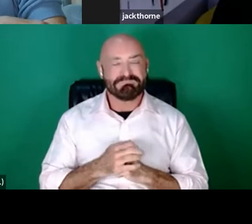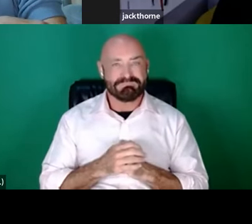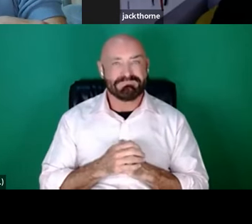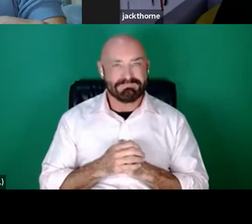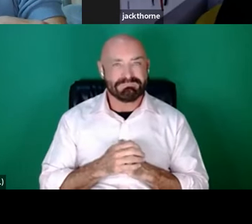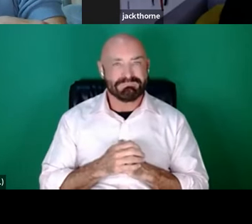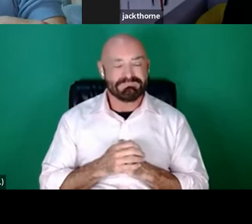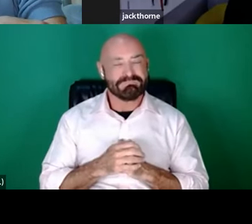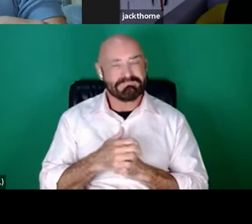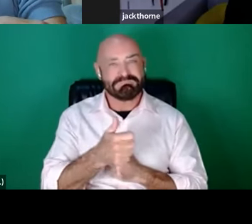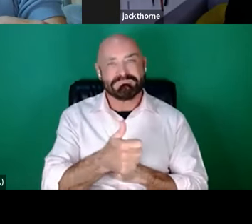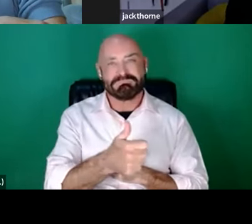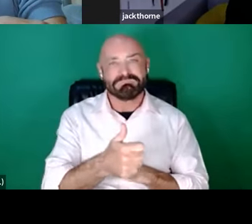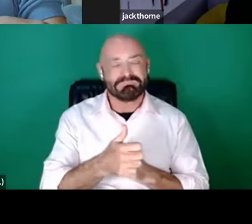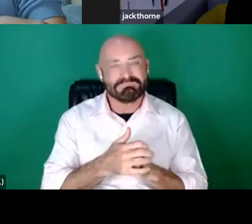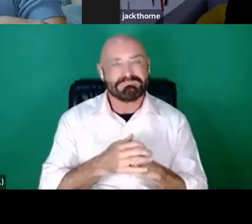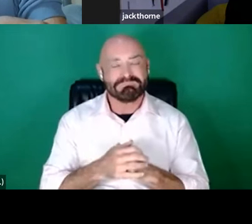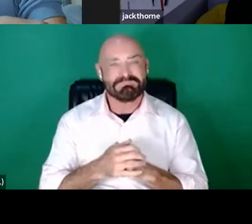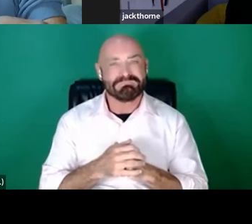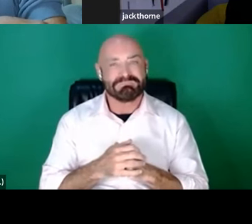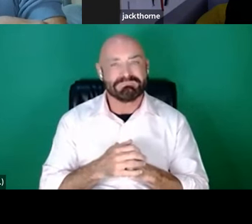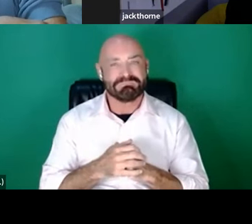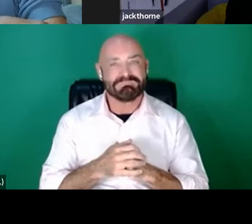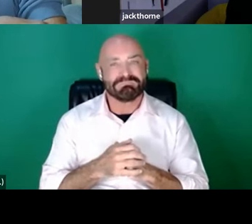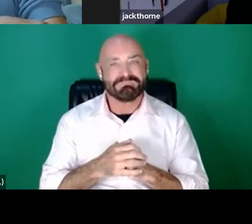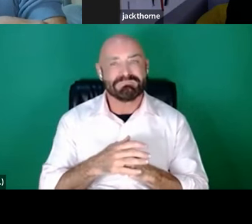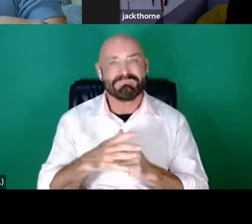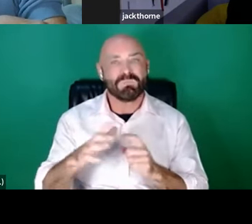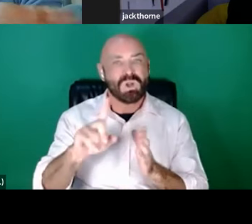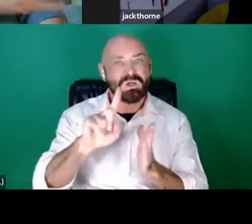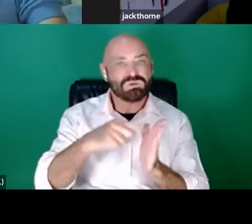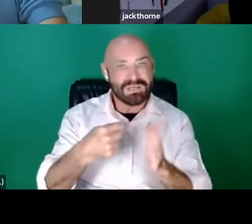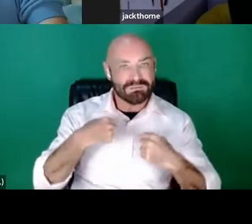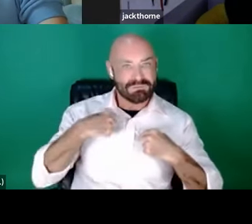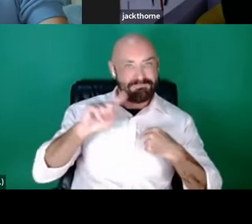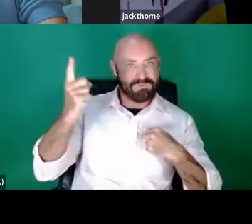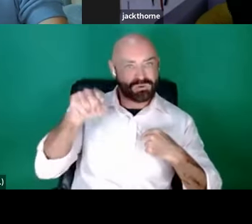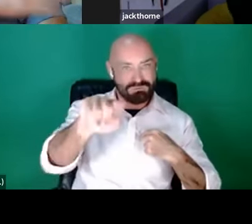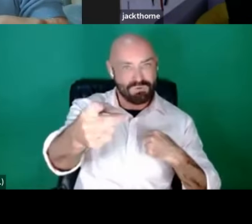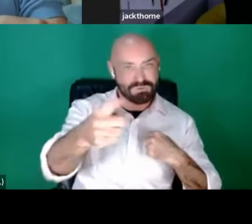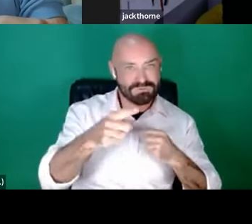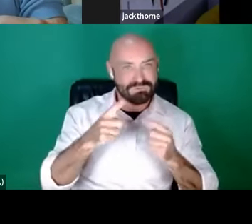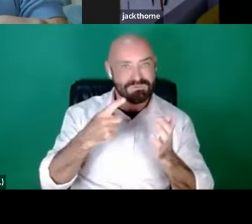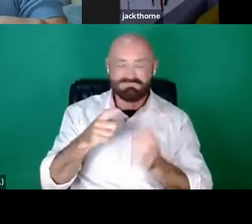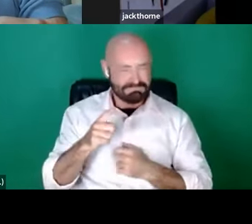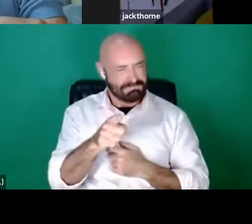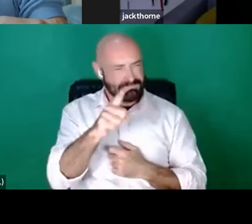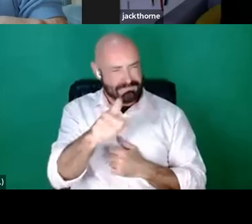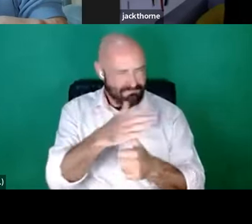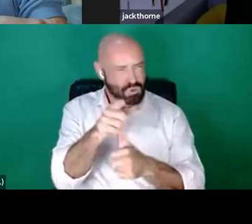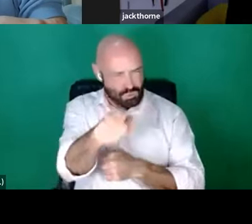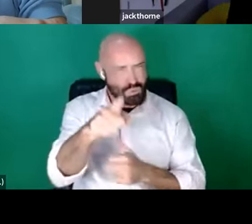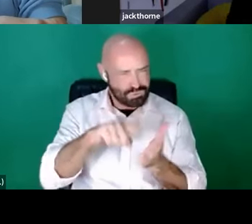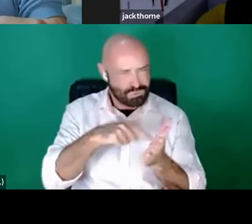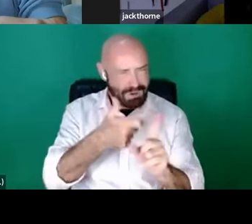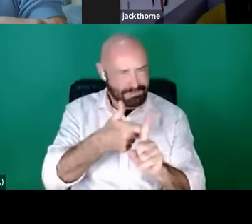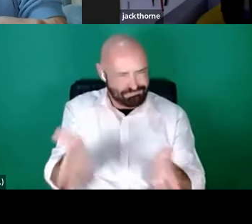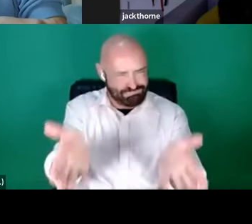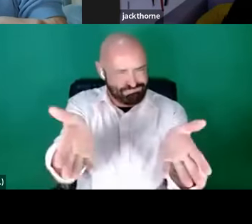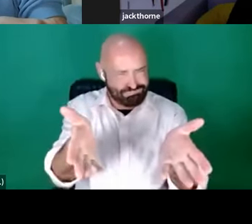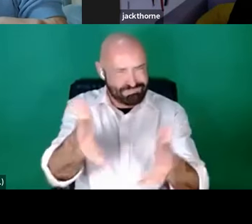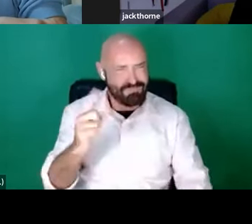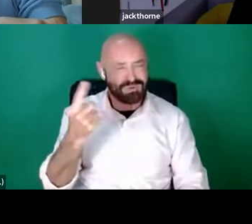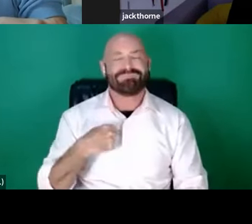Am I talking in you you talk? You go first, boss. Always you first.